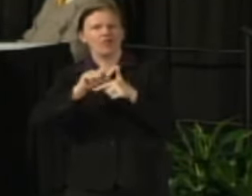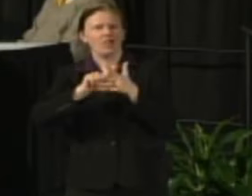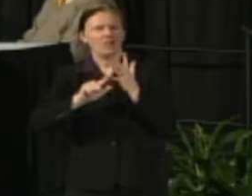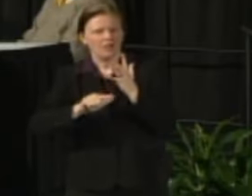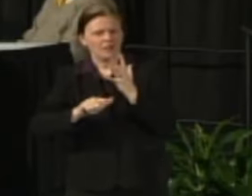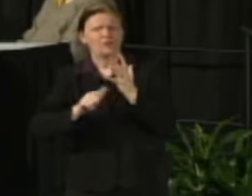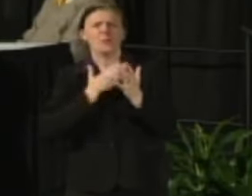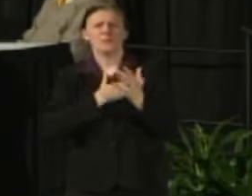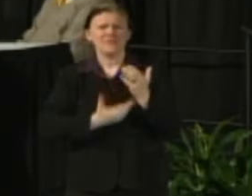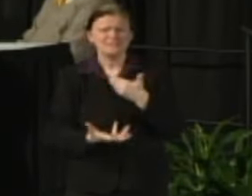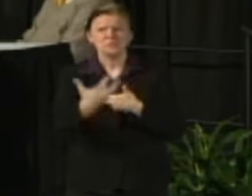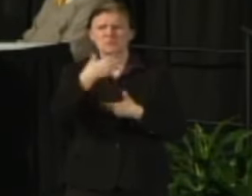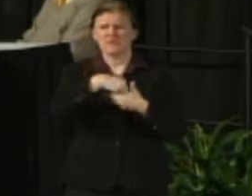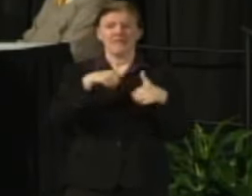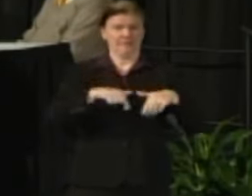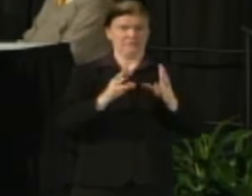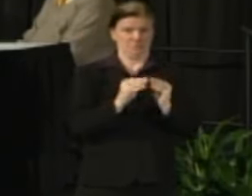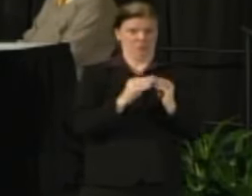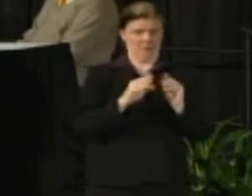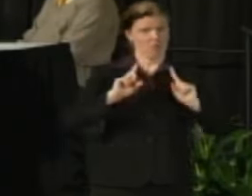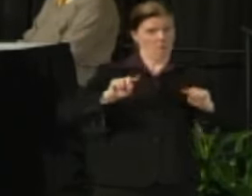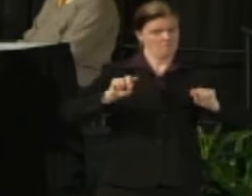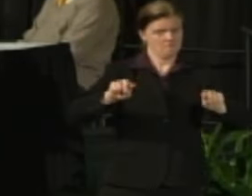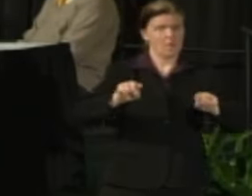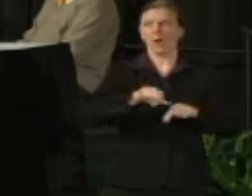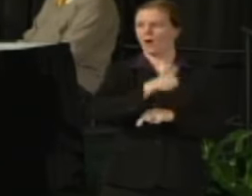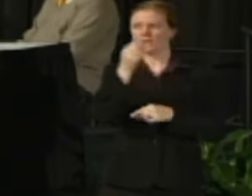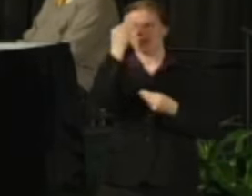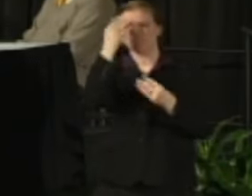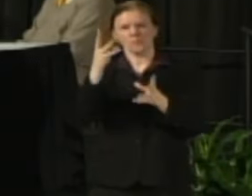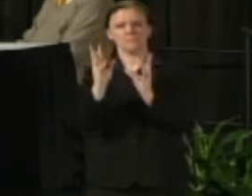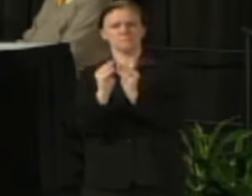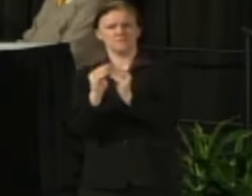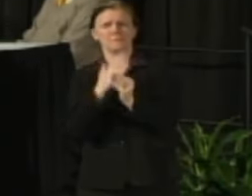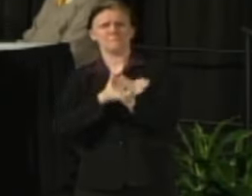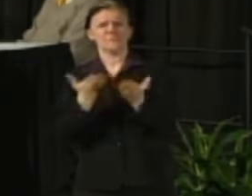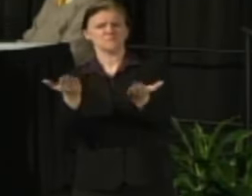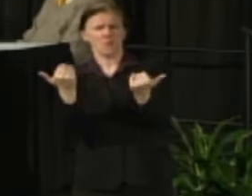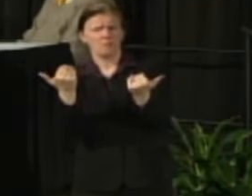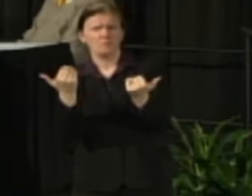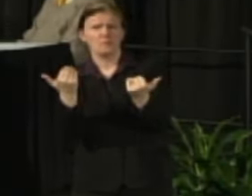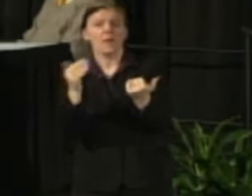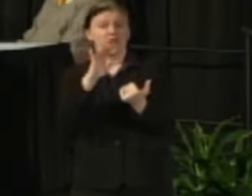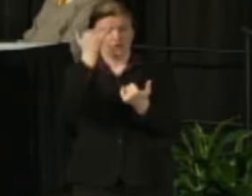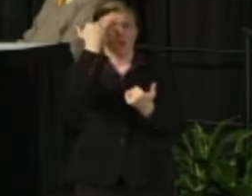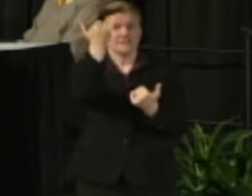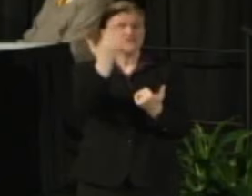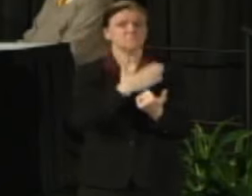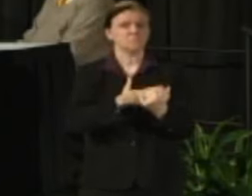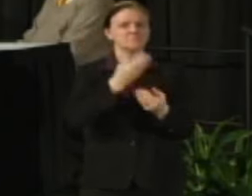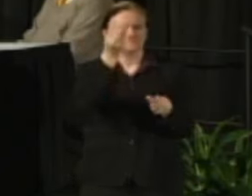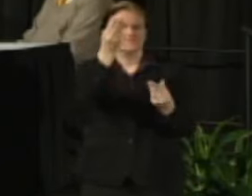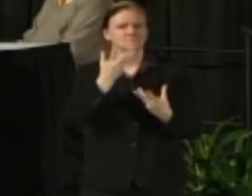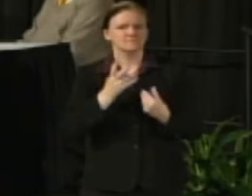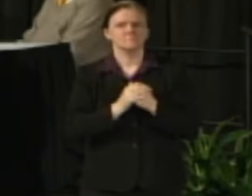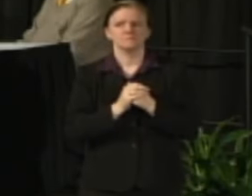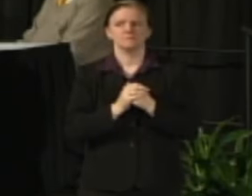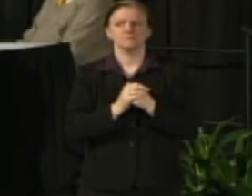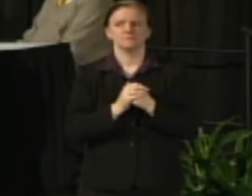Participate in these meetings and other informational sessions and give us your ideas. There will be future campus budget meeting.